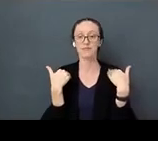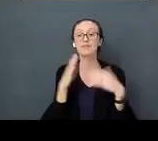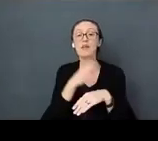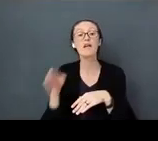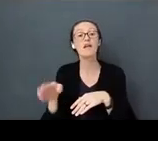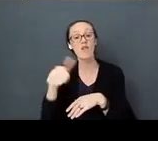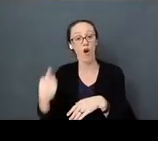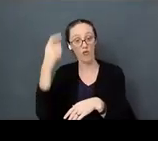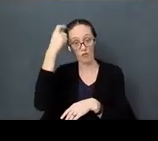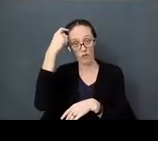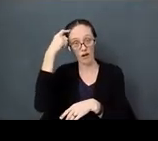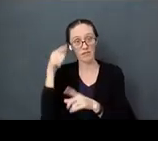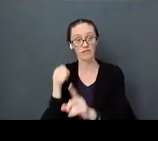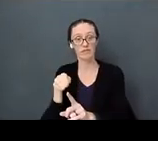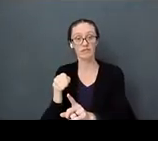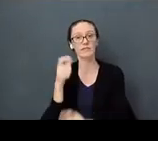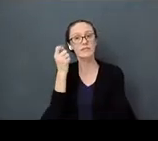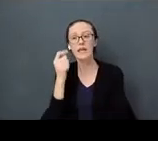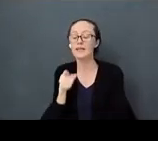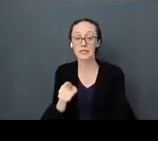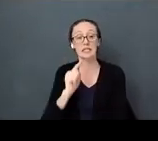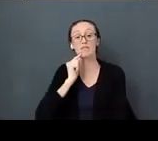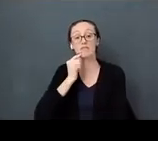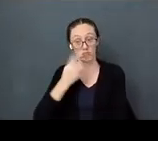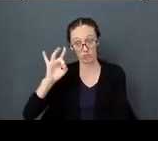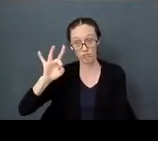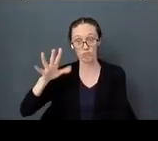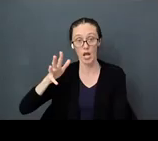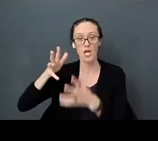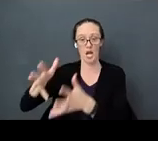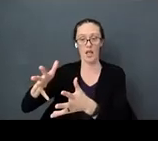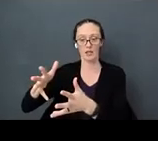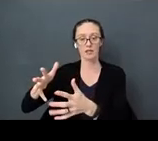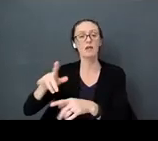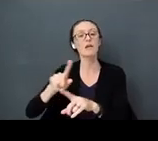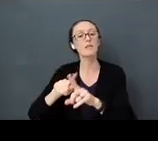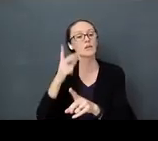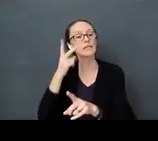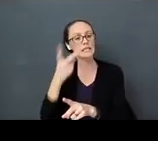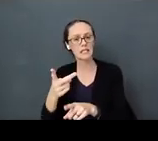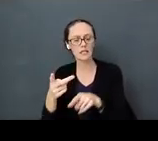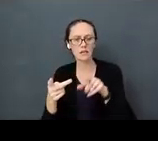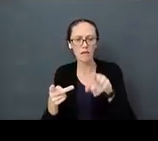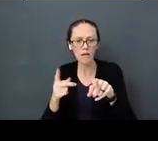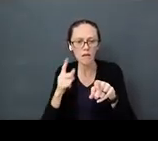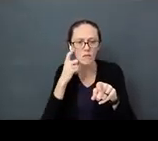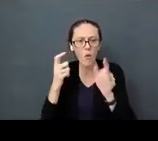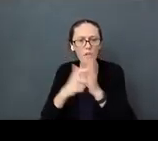of a child - this is extreme neglect. You can see the lack of development in the brain. You can see